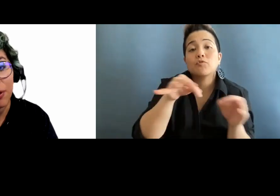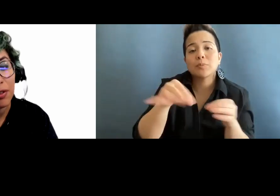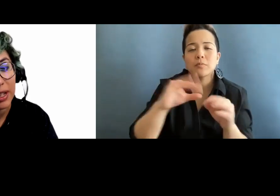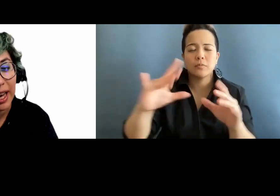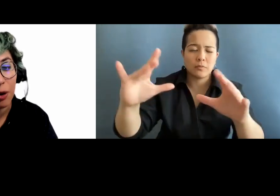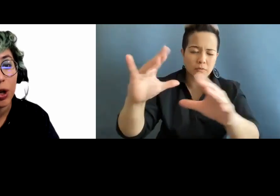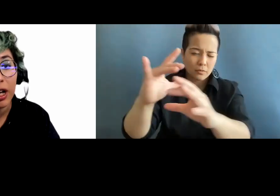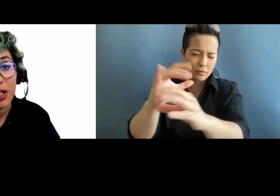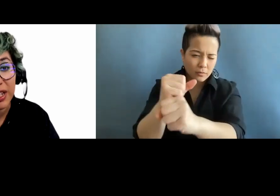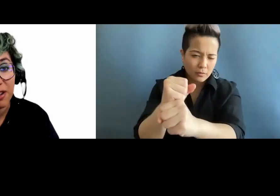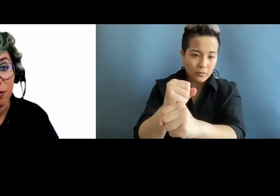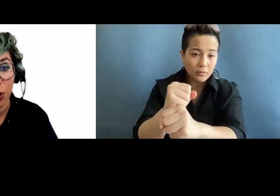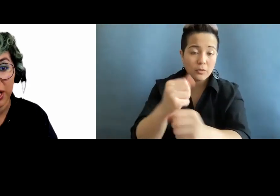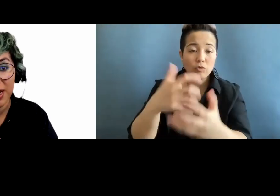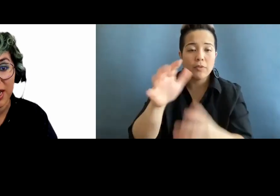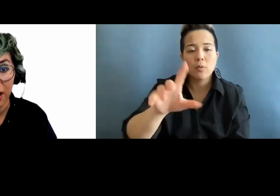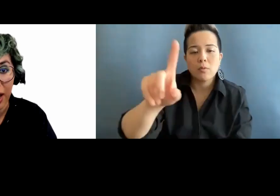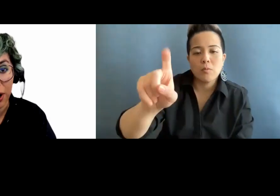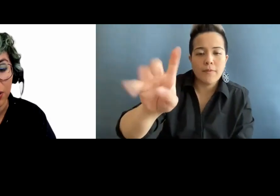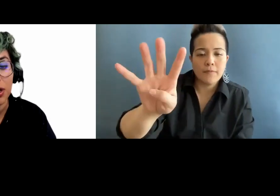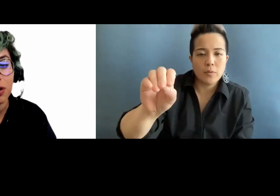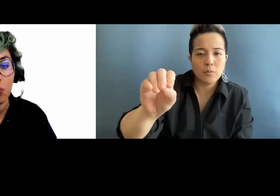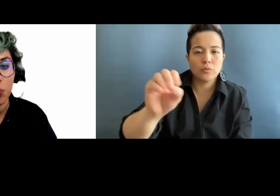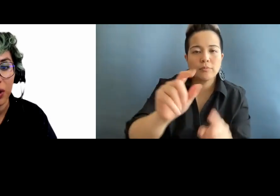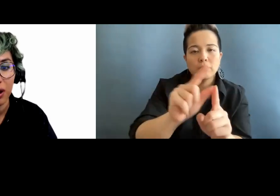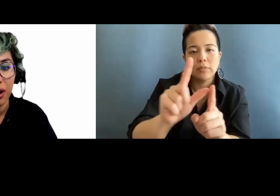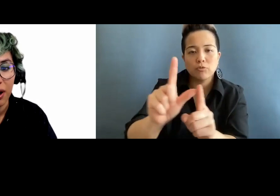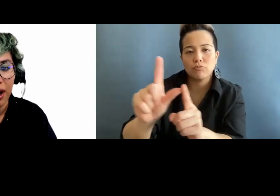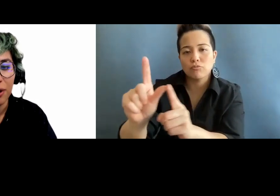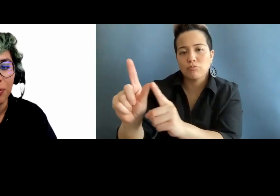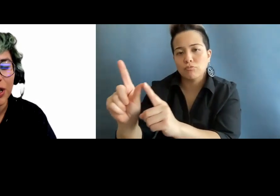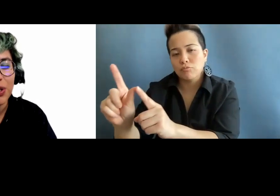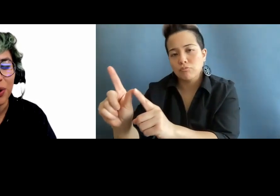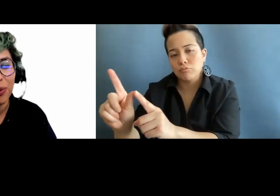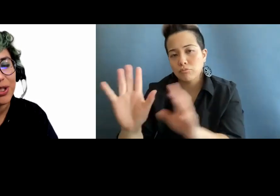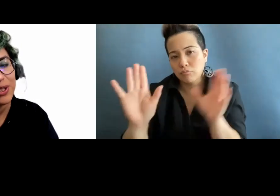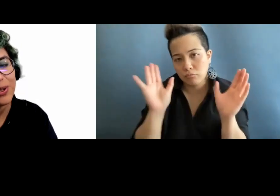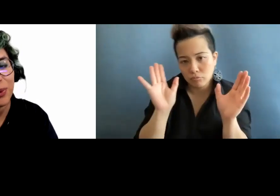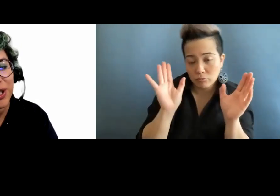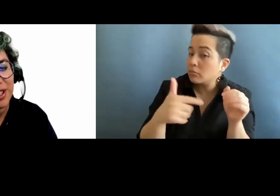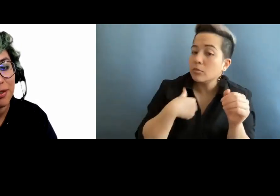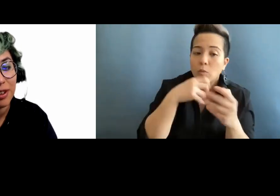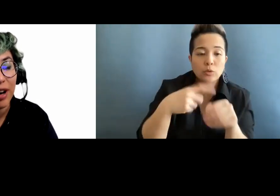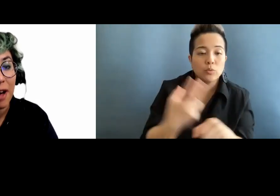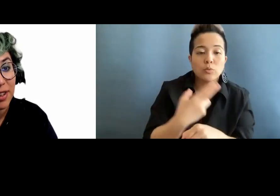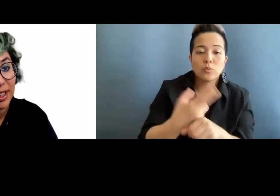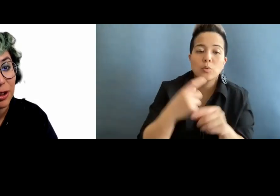roughly at 140 characters. And we don't want to use words of "graphic"